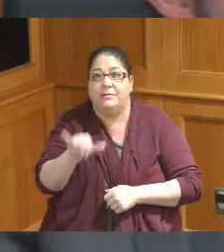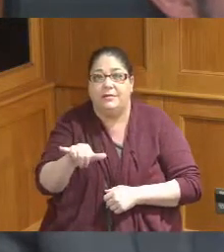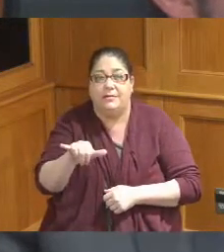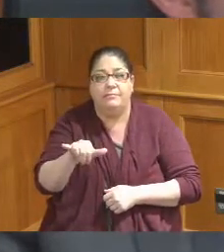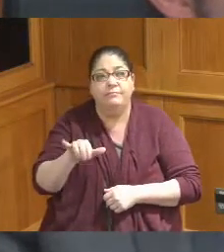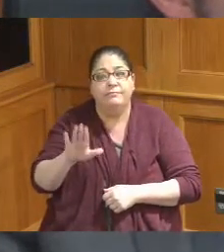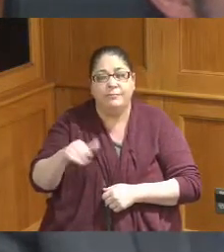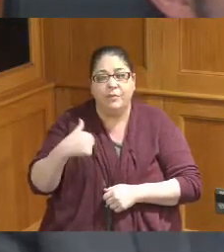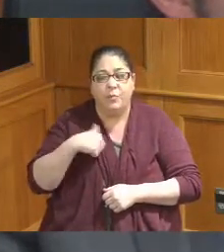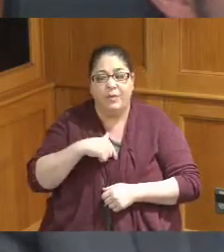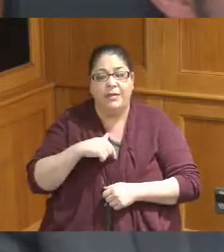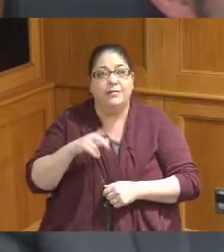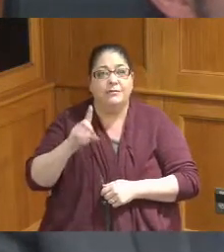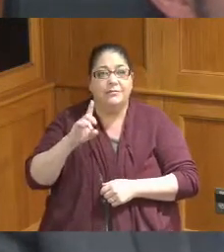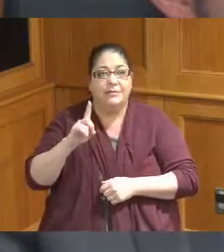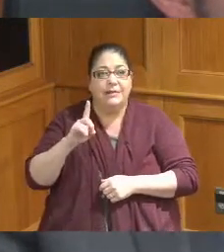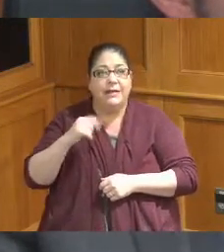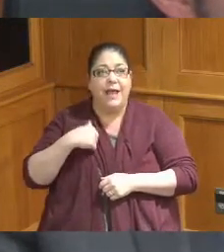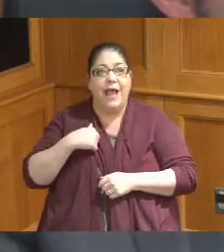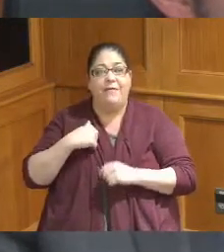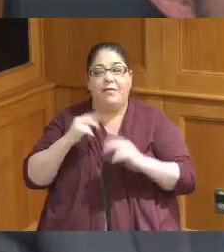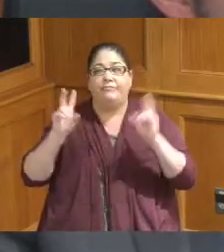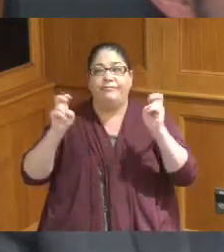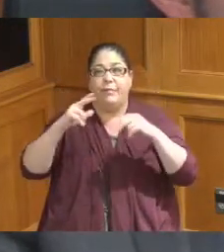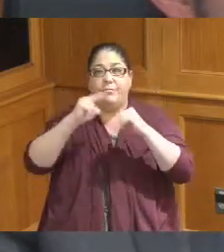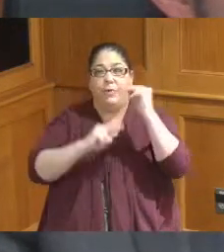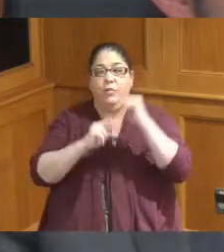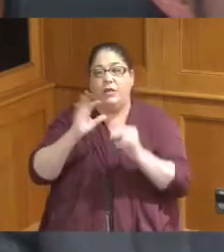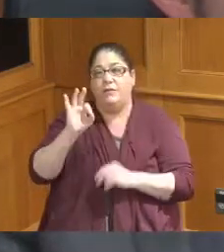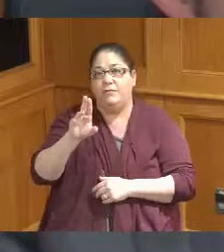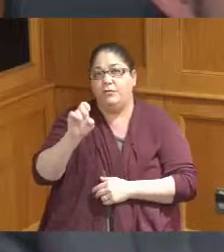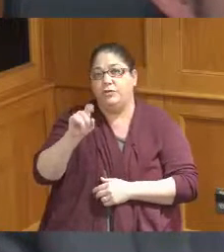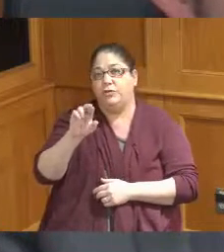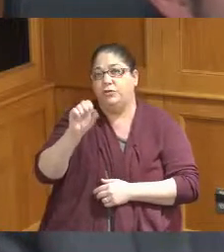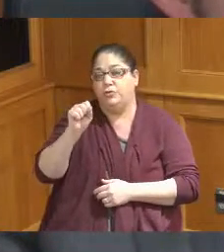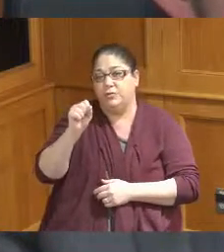had the building Futures presentation the other day and I want to make sure that there is money